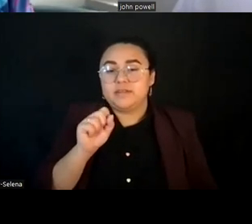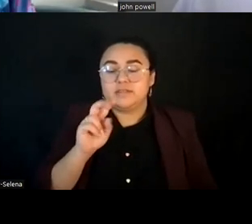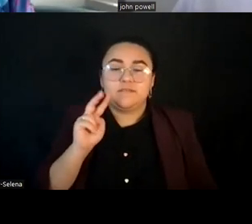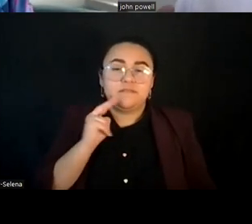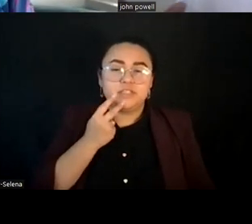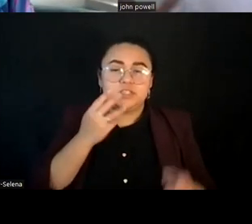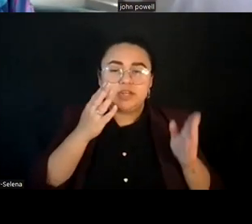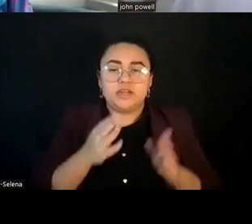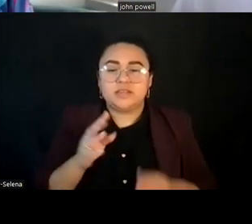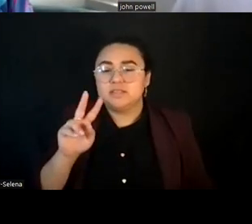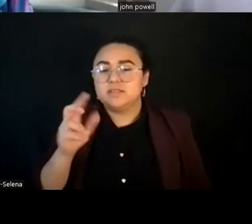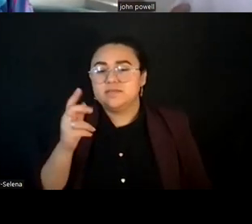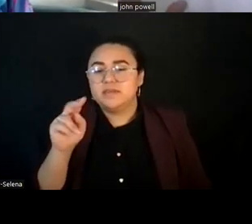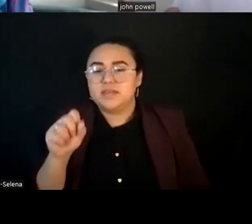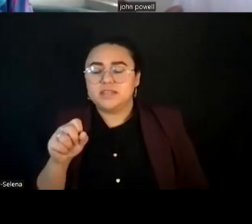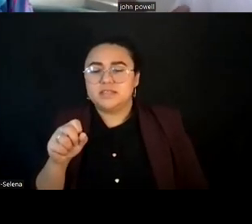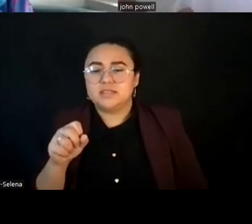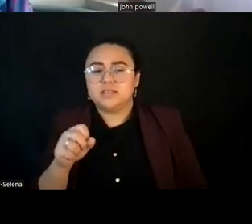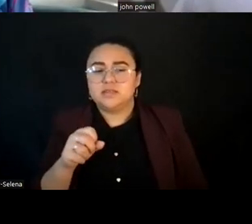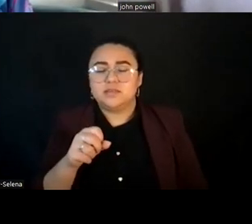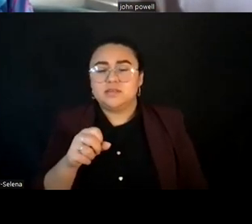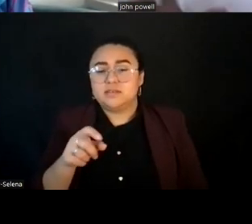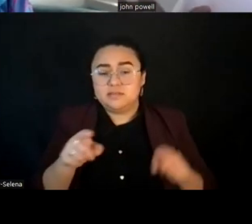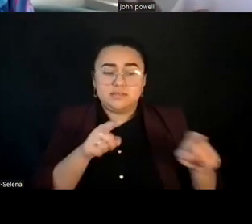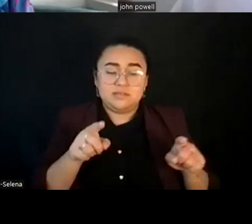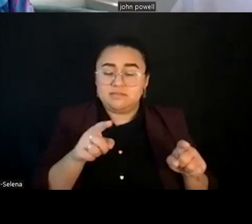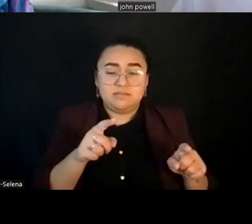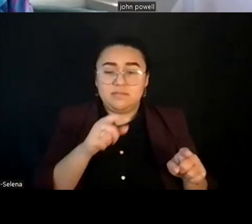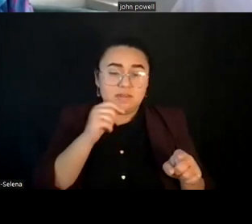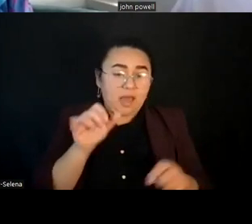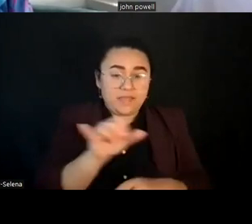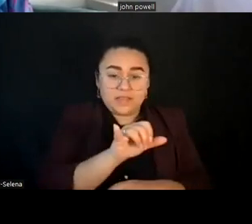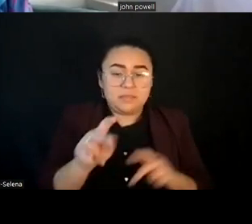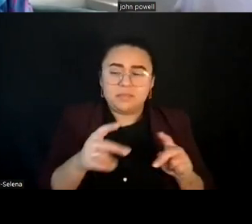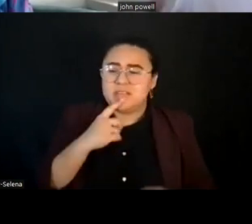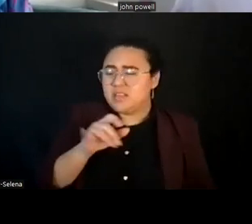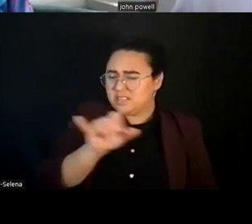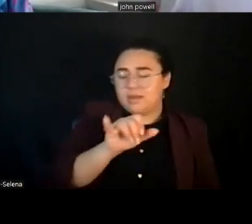So some people say that's not a bridge at all. They're saying not quite the same and they still compete with each other languages.